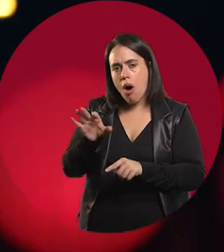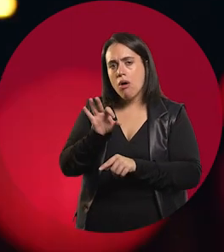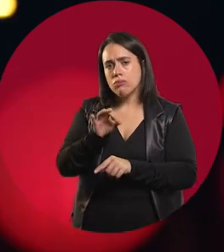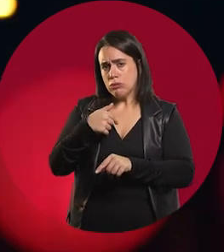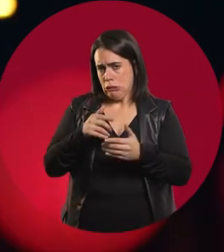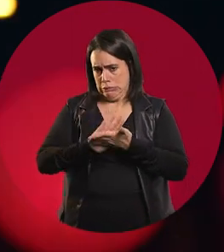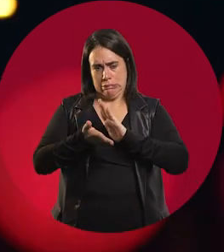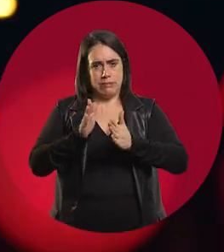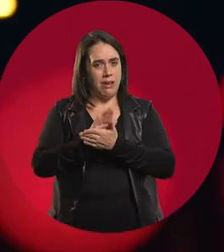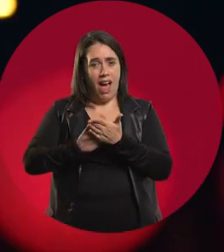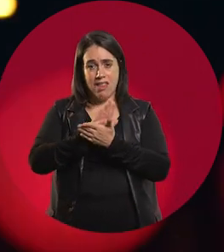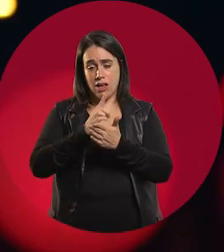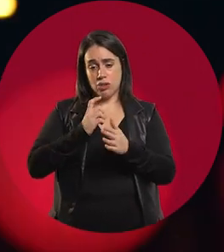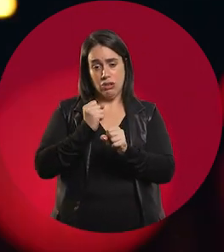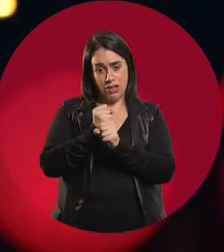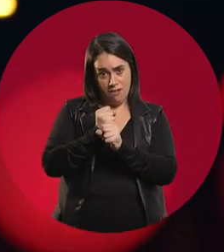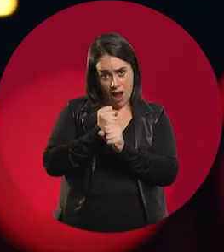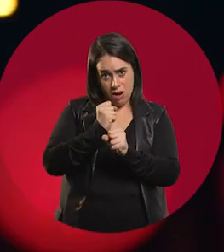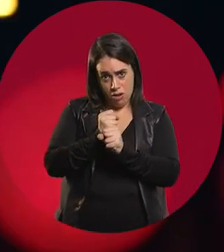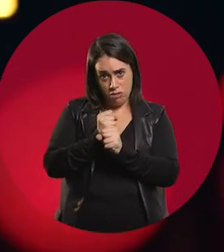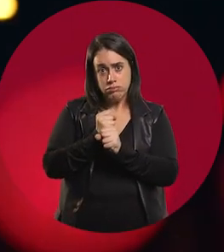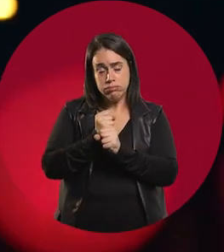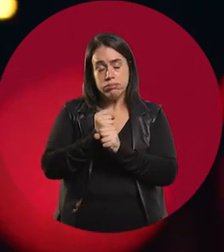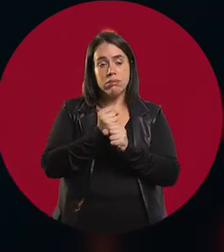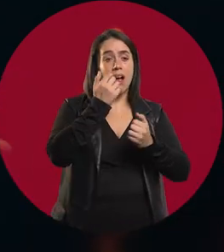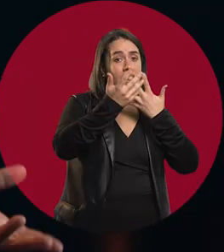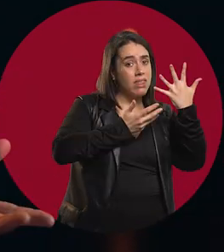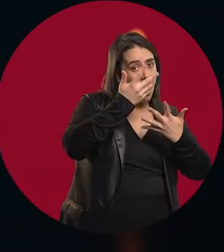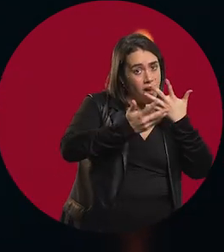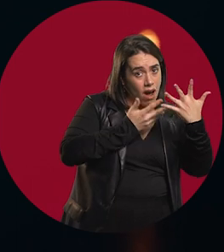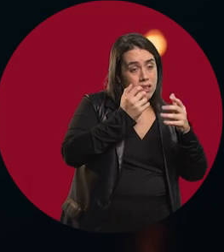I didn't have to work and study, I had the chance to sing and study.